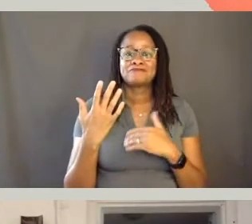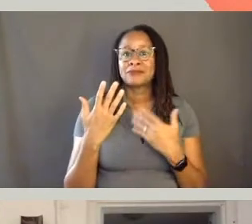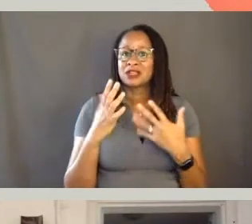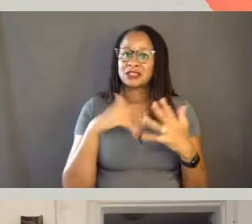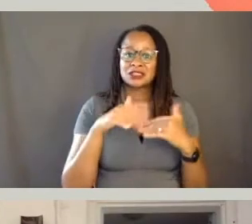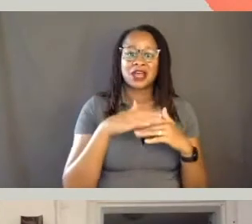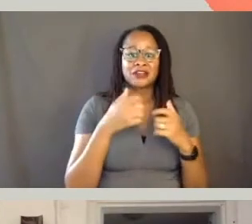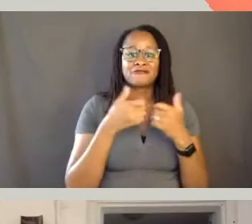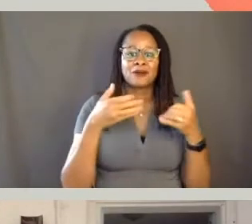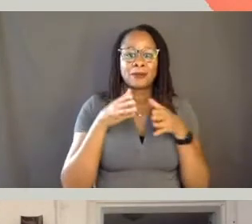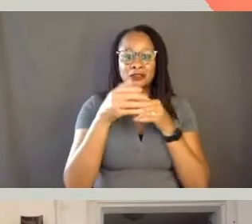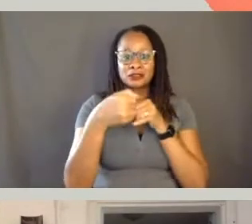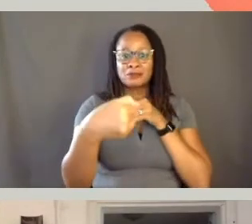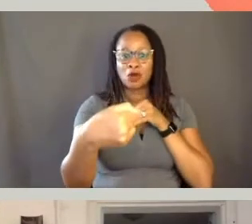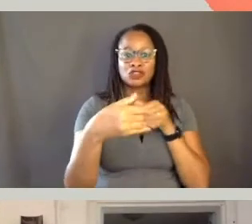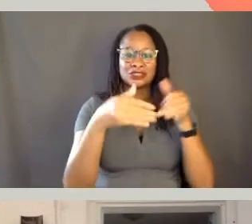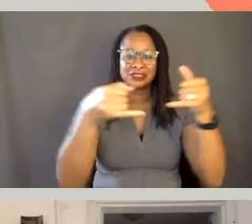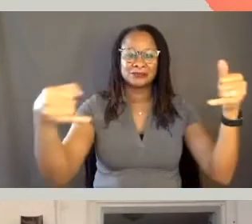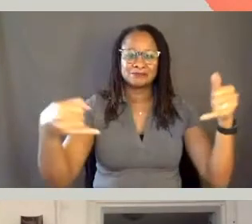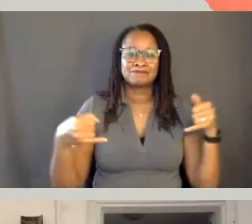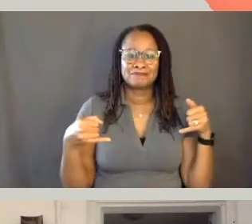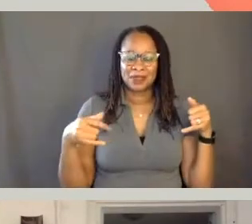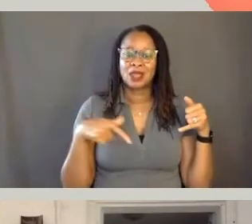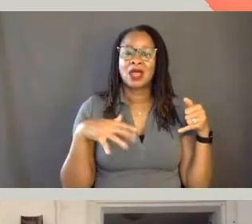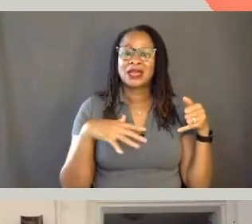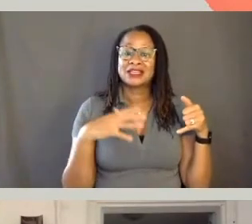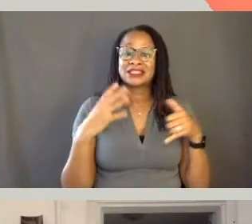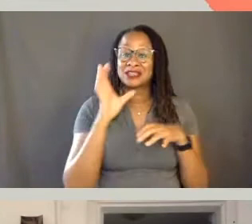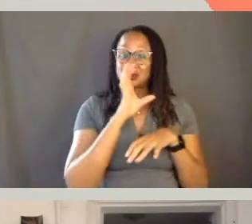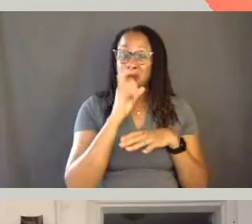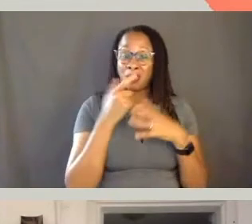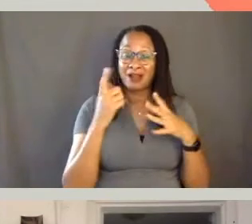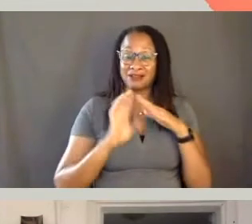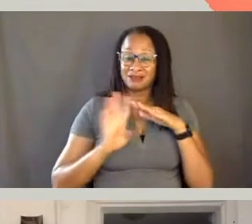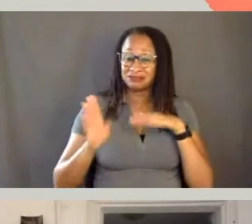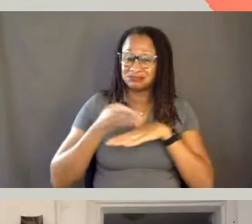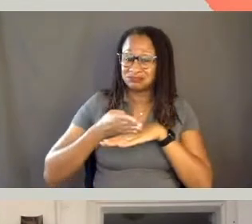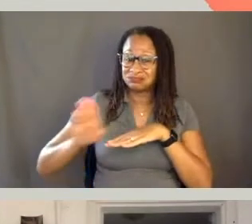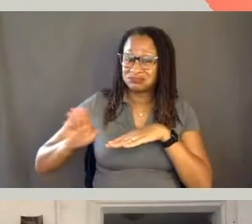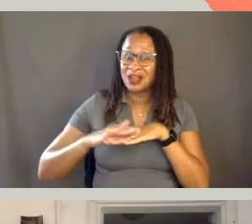His films explore migration and exile as sites of identity formation